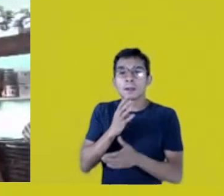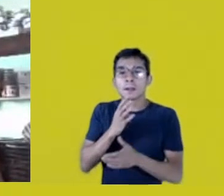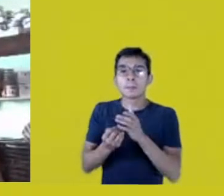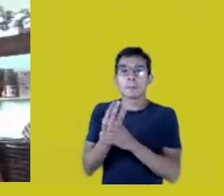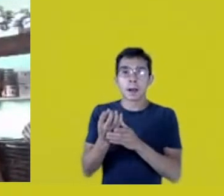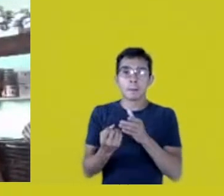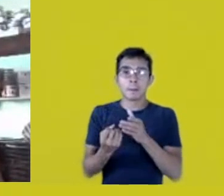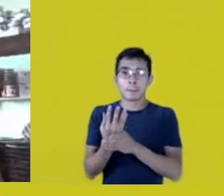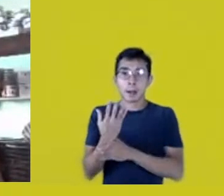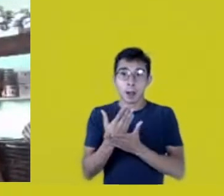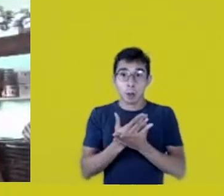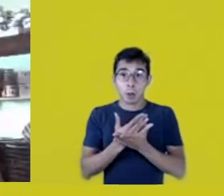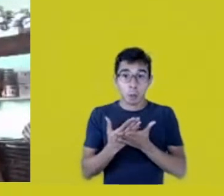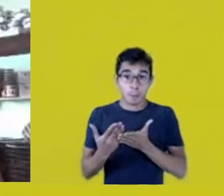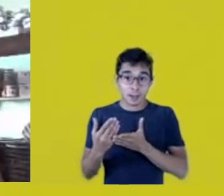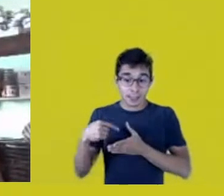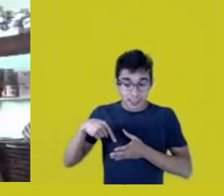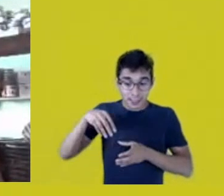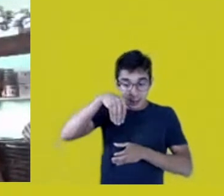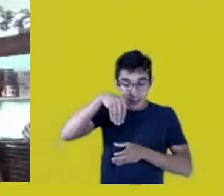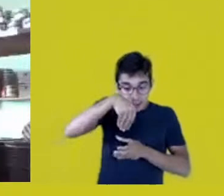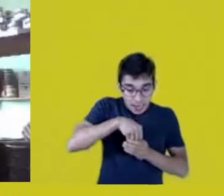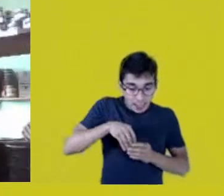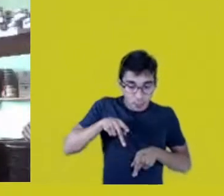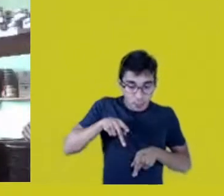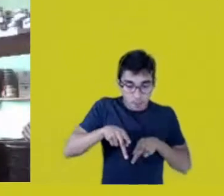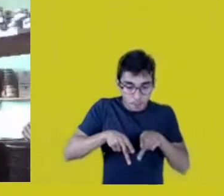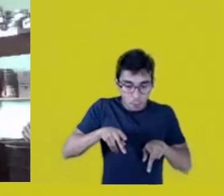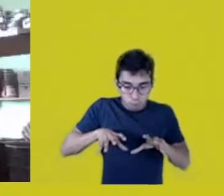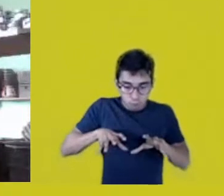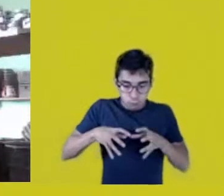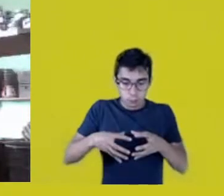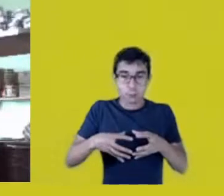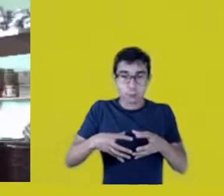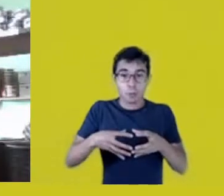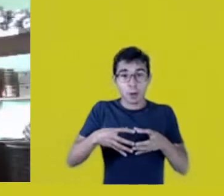because the Natives are leaving the communities for the academy